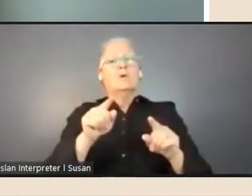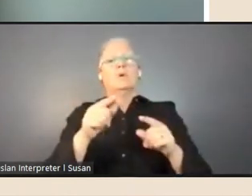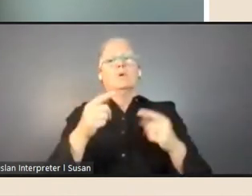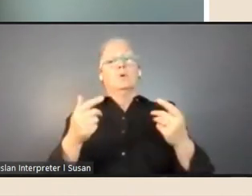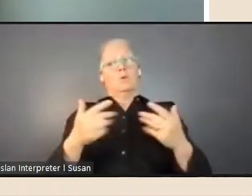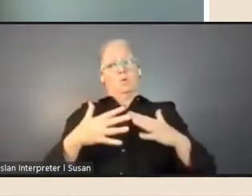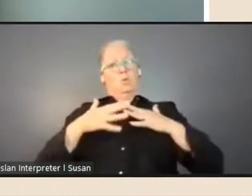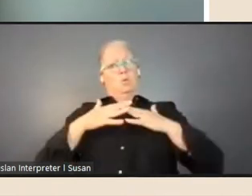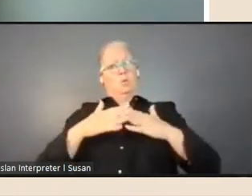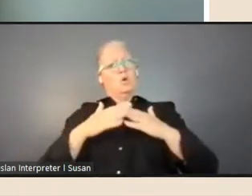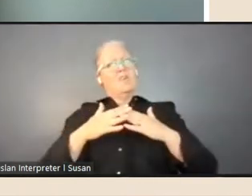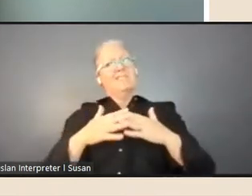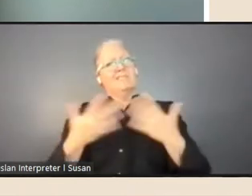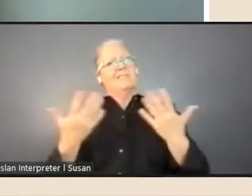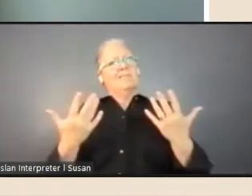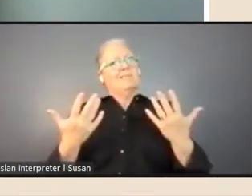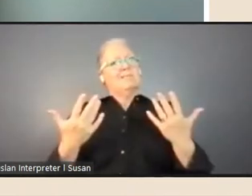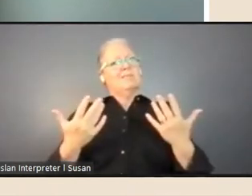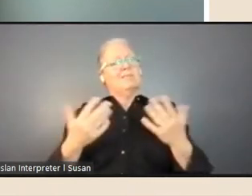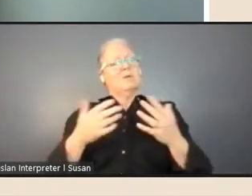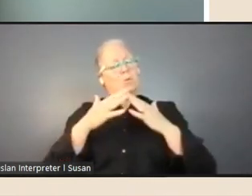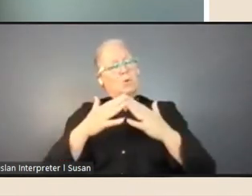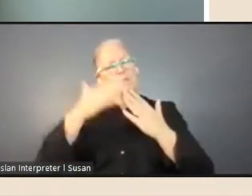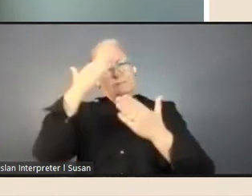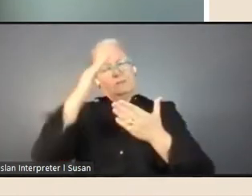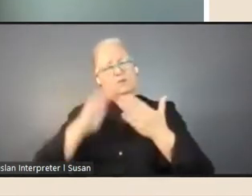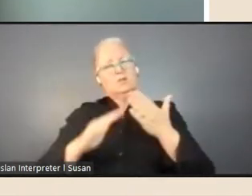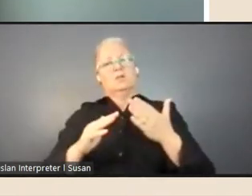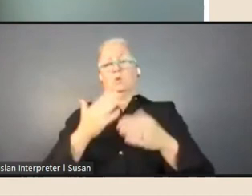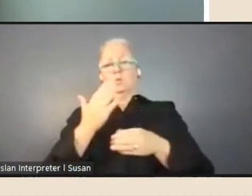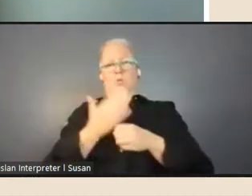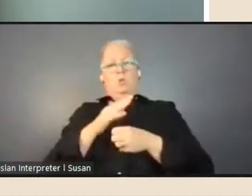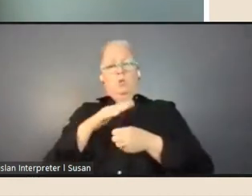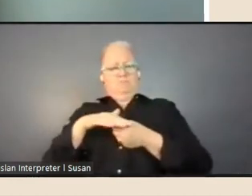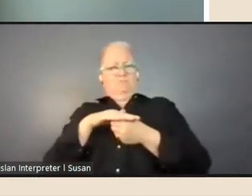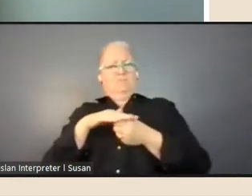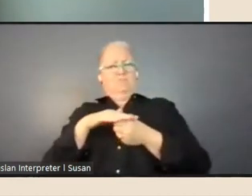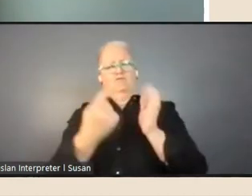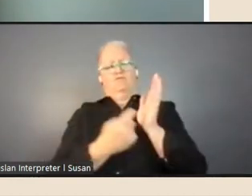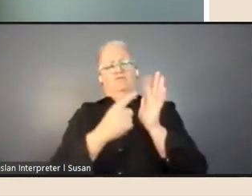in person and, in putting together your plan and how you might approach the fellowship, you